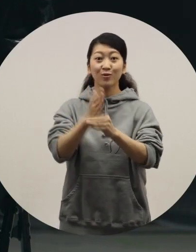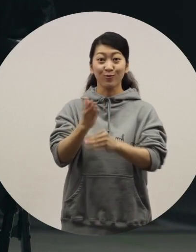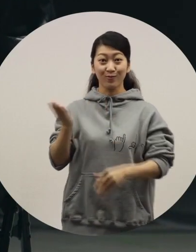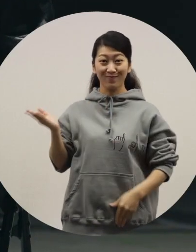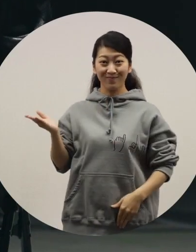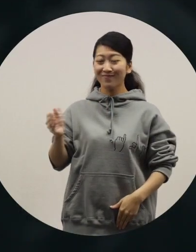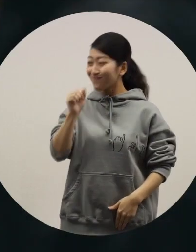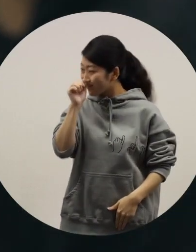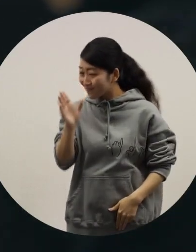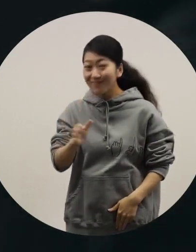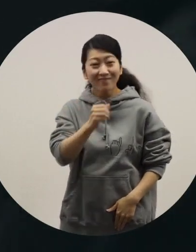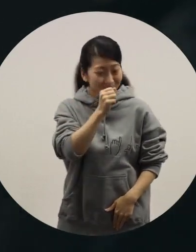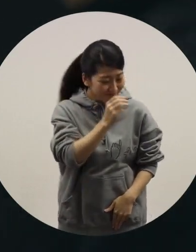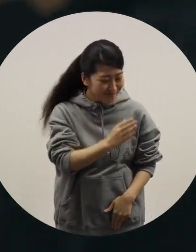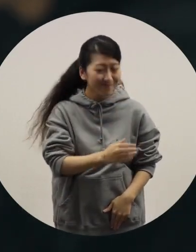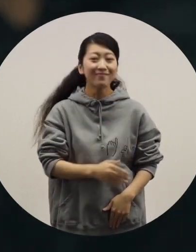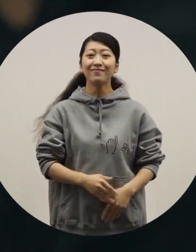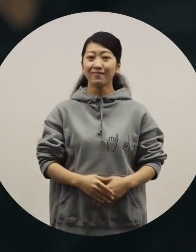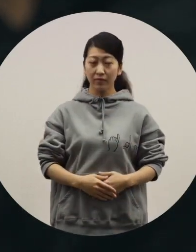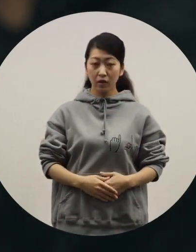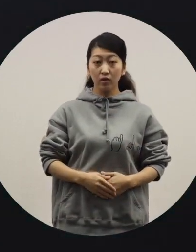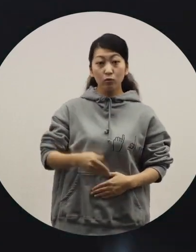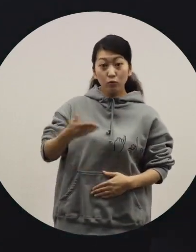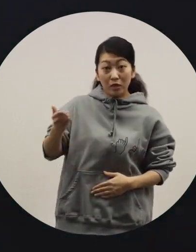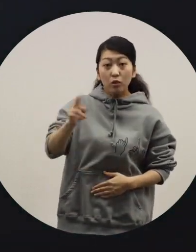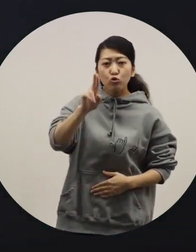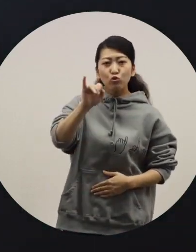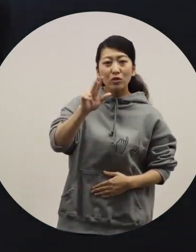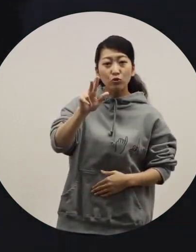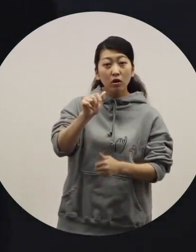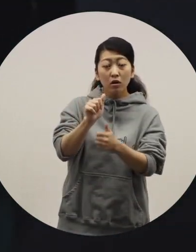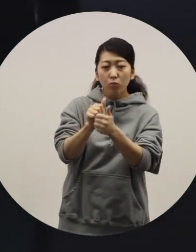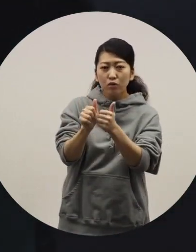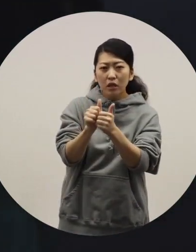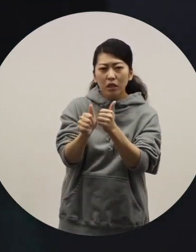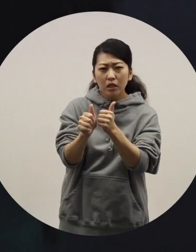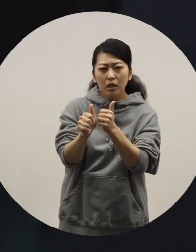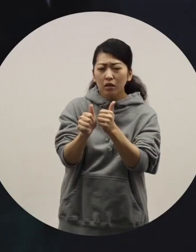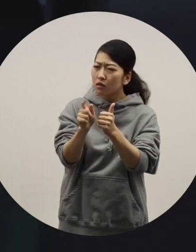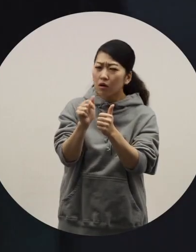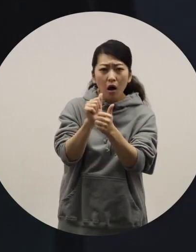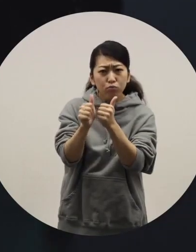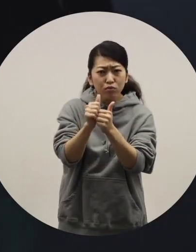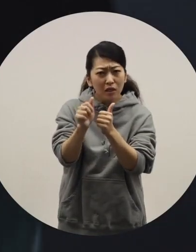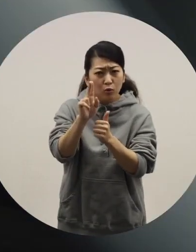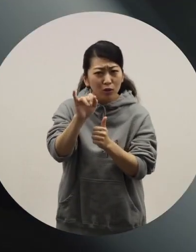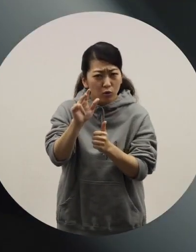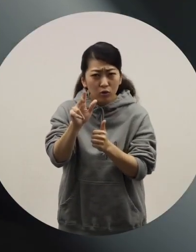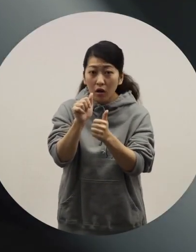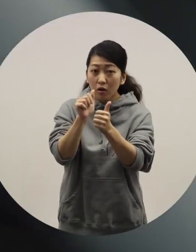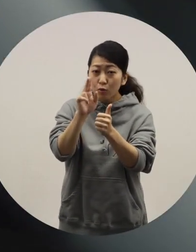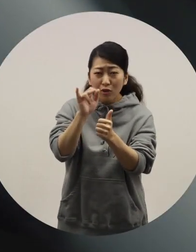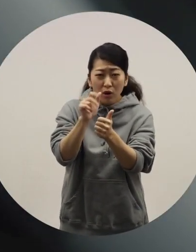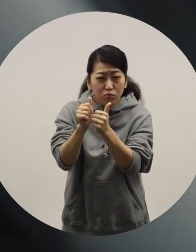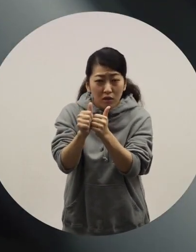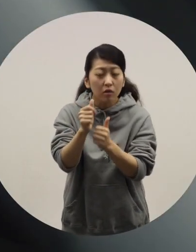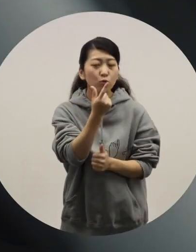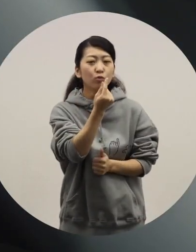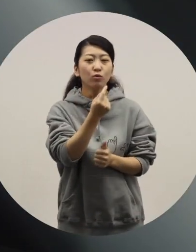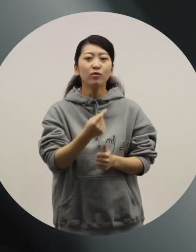[Ochiai] Thank you for coming. -[Azuma] Thank you for inviting me. [Ochiai] Next up is Masahiro Toriyama, from WHILL c Inc? Is WHILL an incorporated company? [Toriyama] Yes.